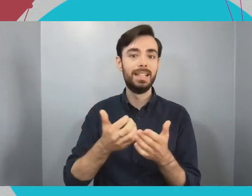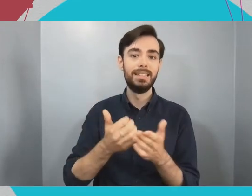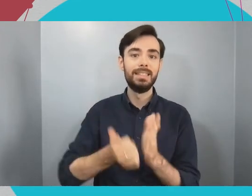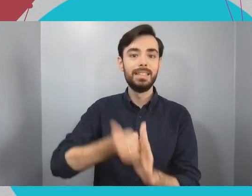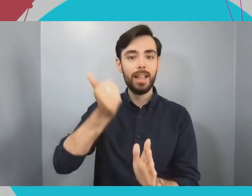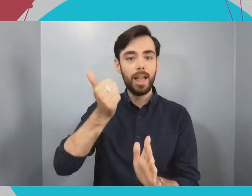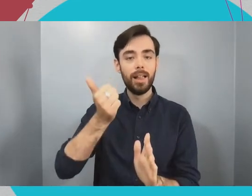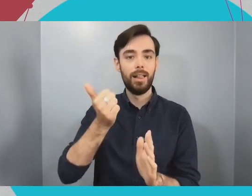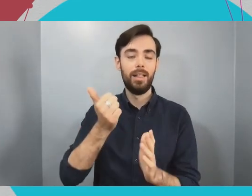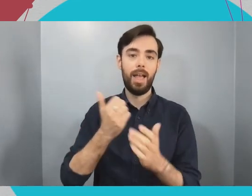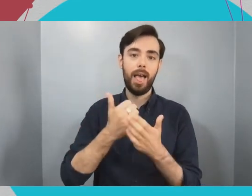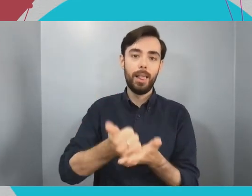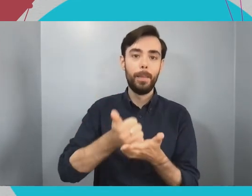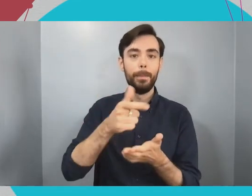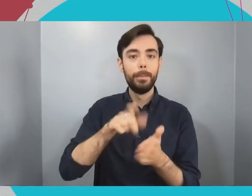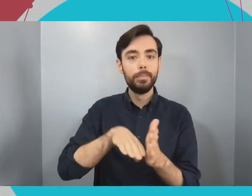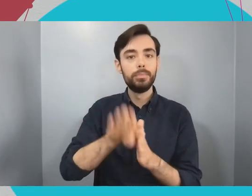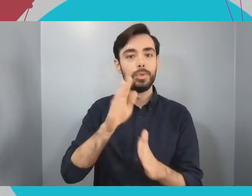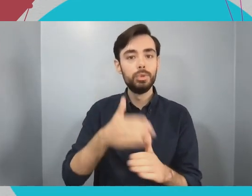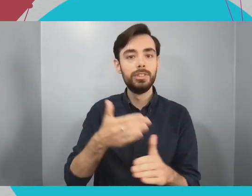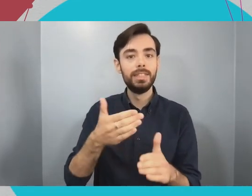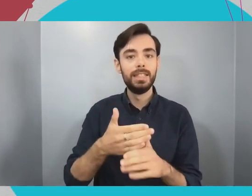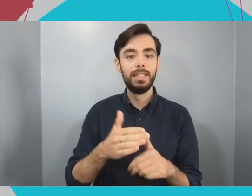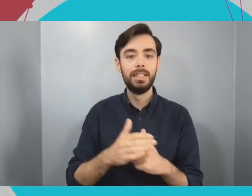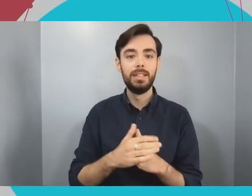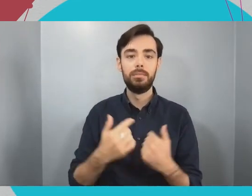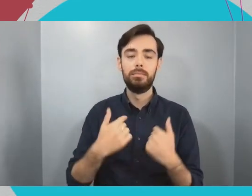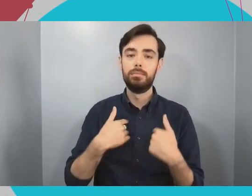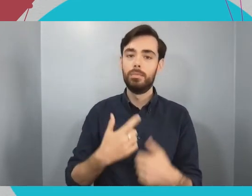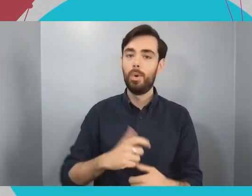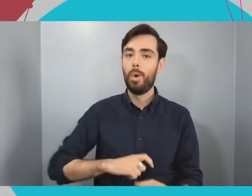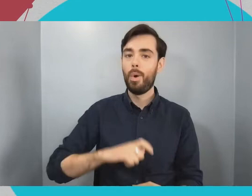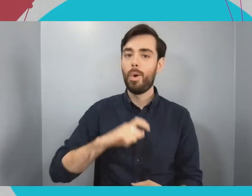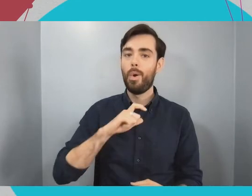sure you will go on to do great things and make us extremely proud. So from all of us